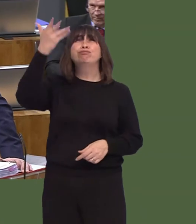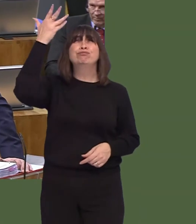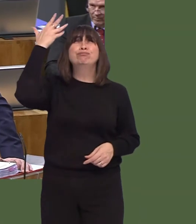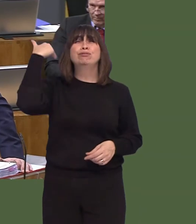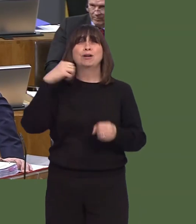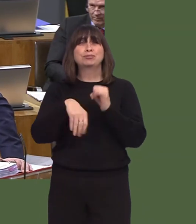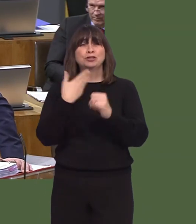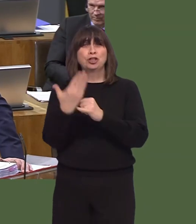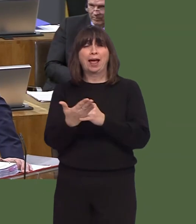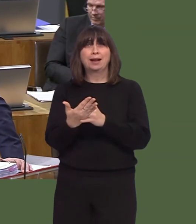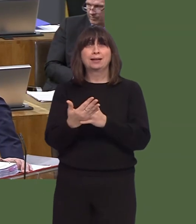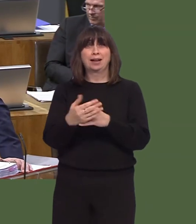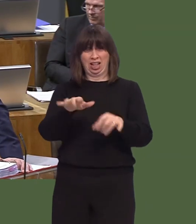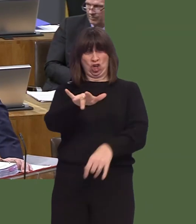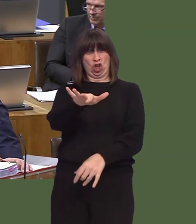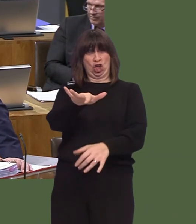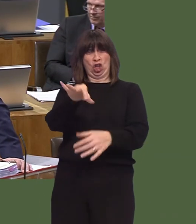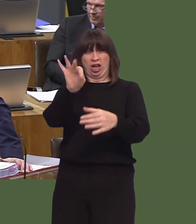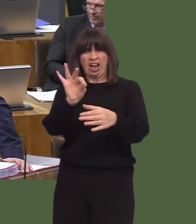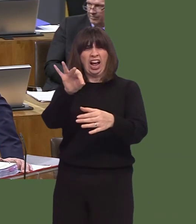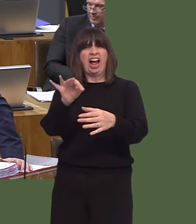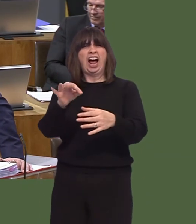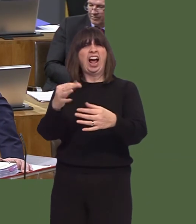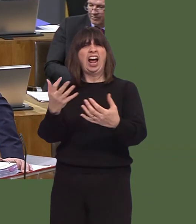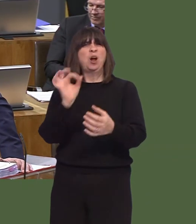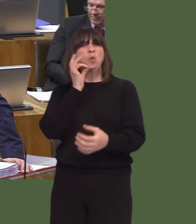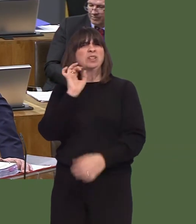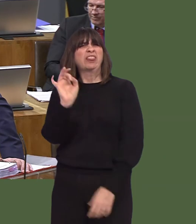In fact, I don't remember it operating, but it's still there in my hometown of Bridgend.